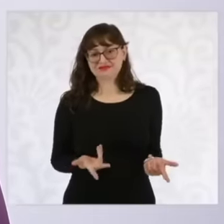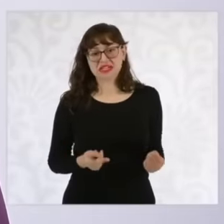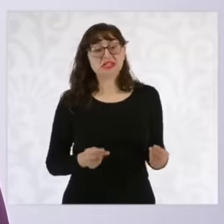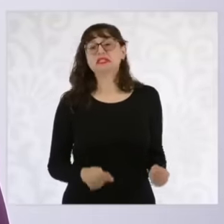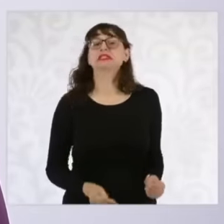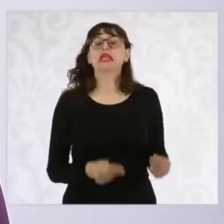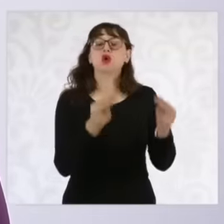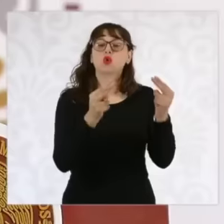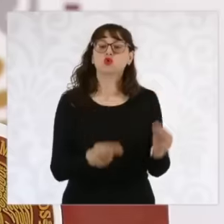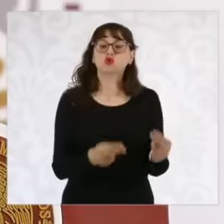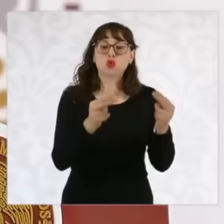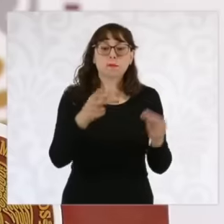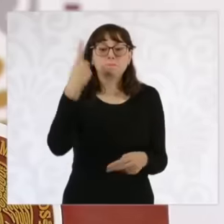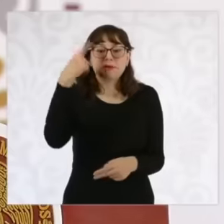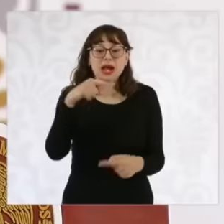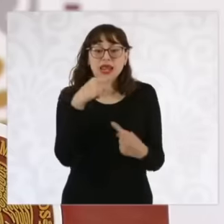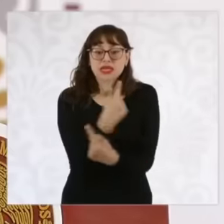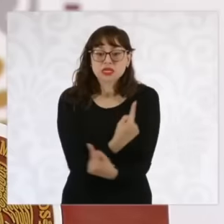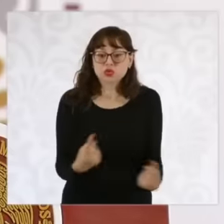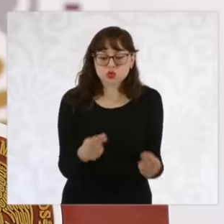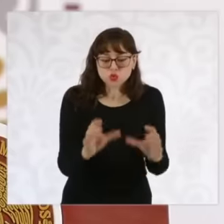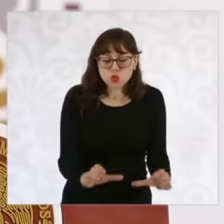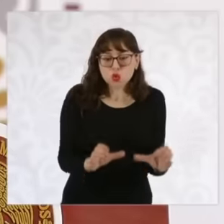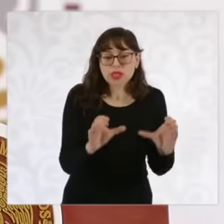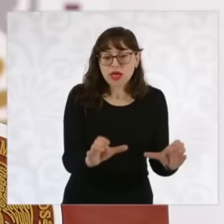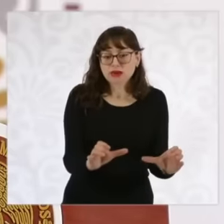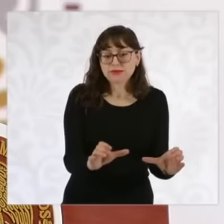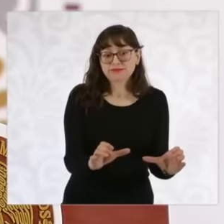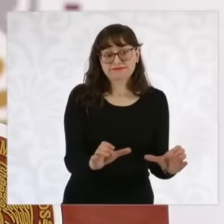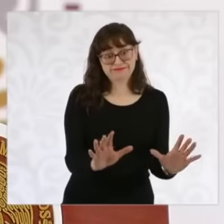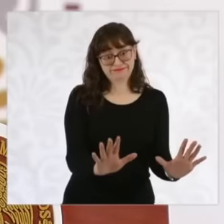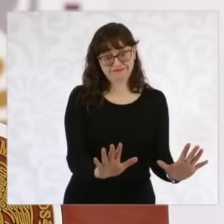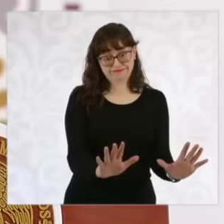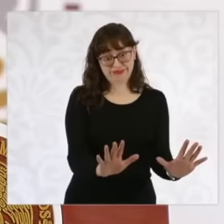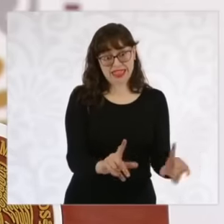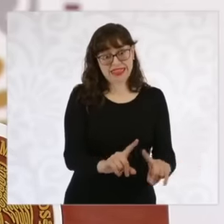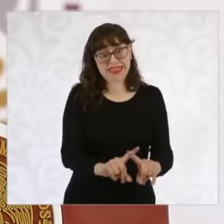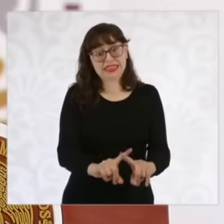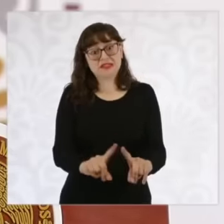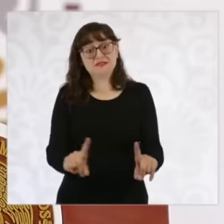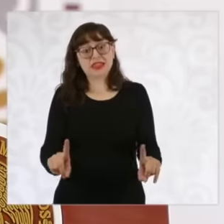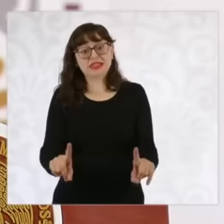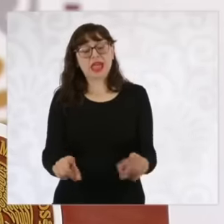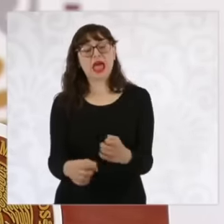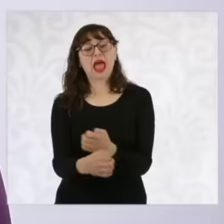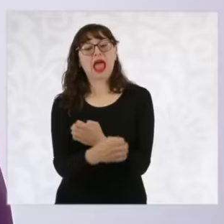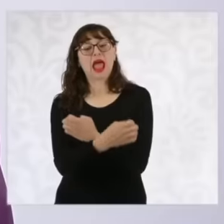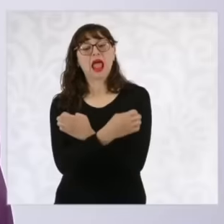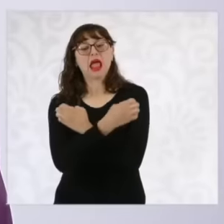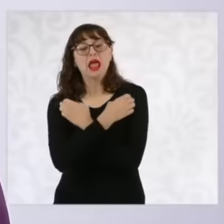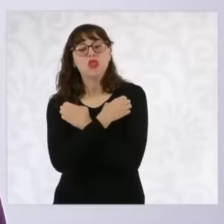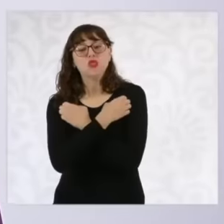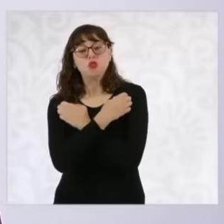girls and in reality education initial because this is how it should be considered more than a daycare I